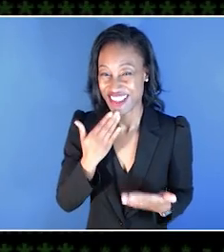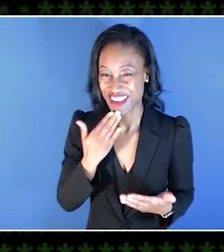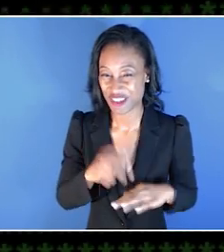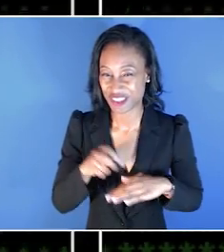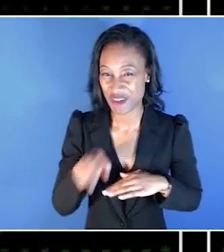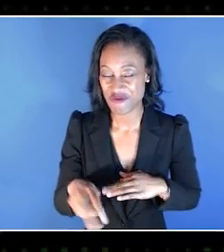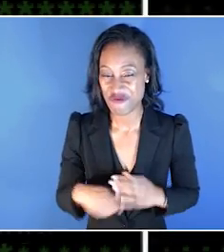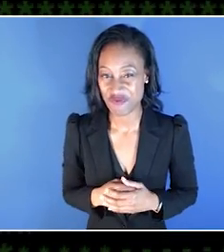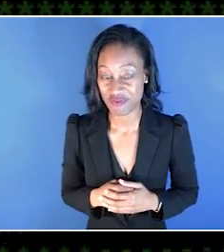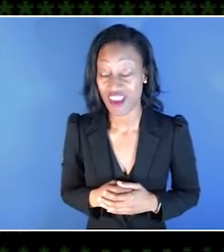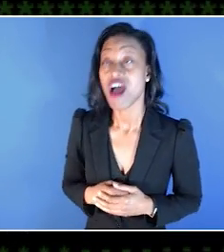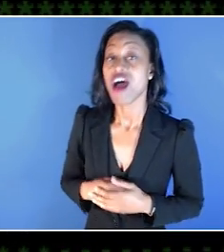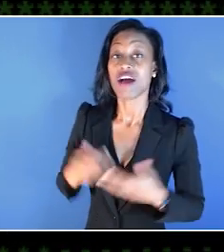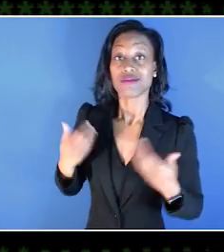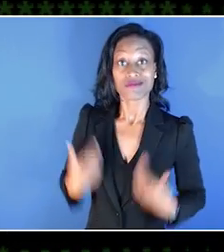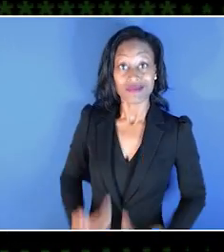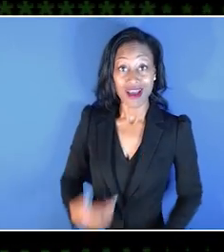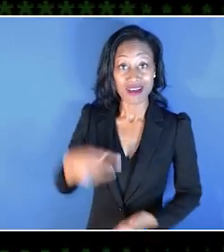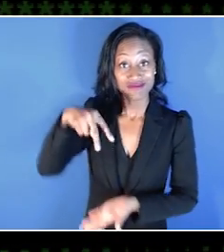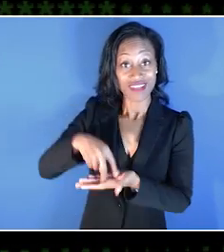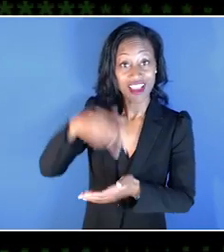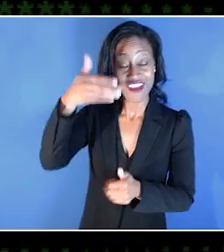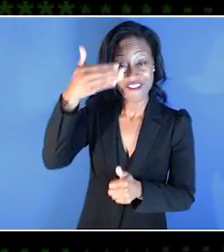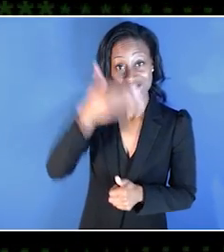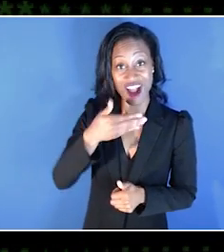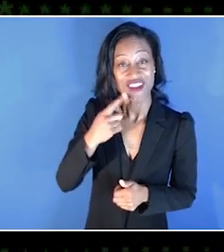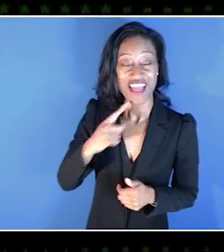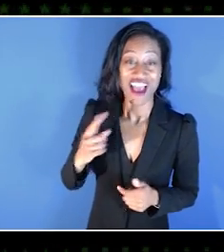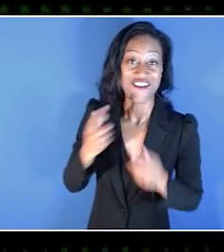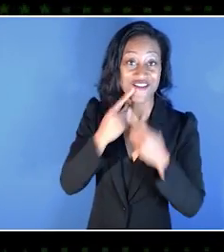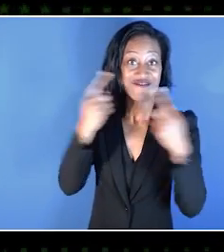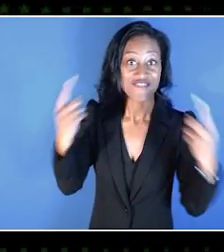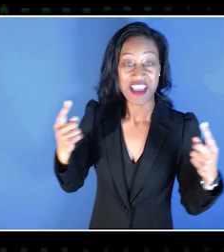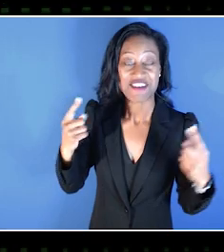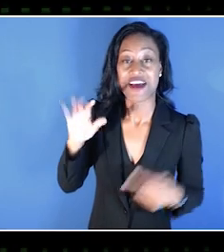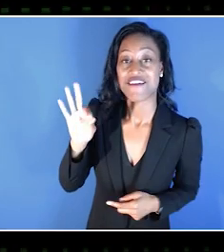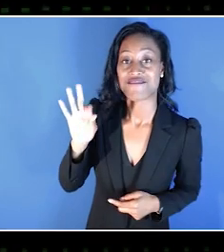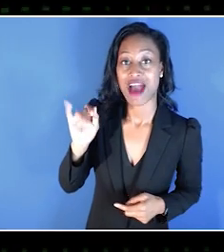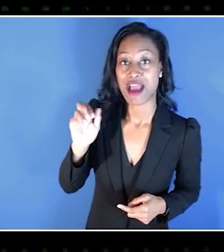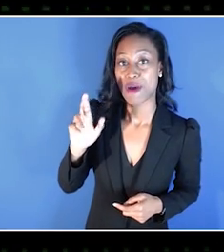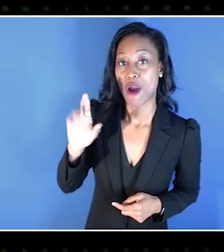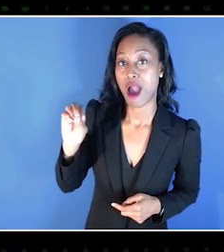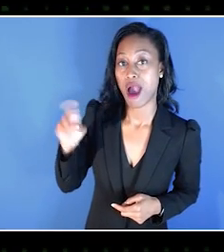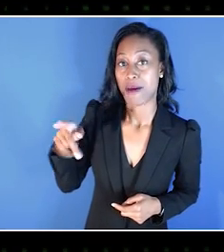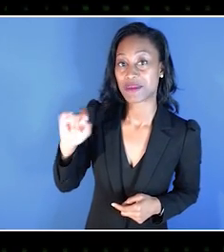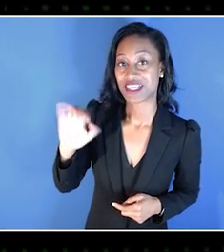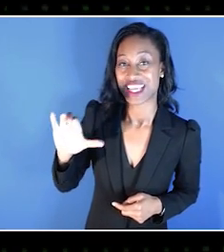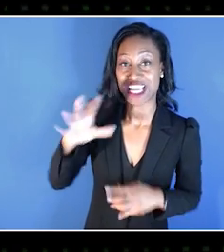So I'm standing in front of the famous fiber-optic jellyfish here in the Lab, so we'll be seeing more of them as we go through the Showcase.